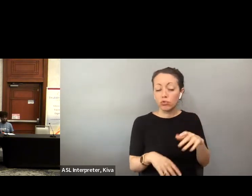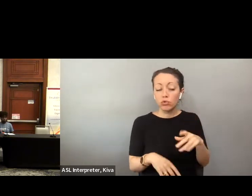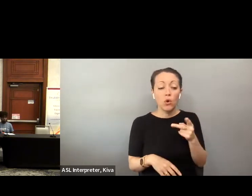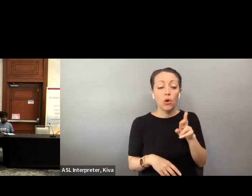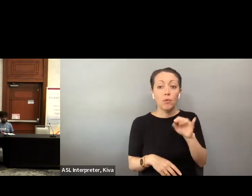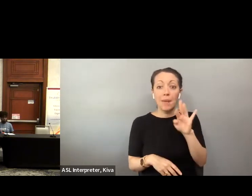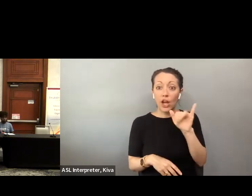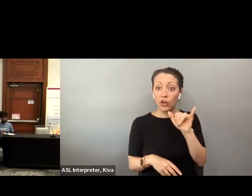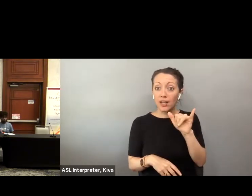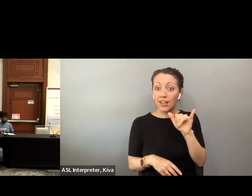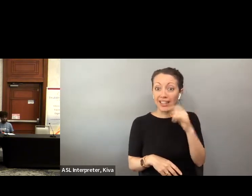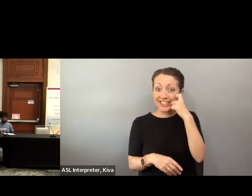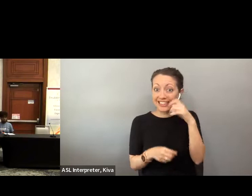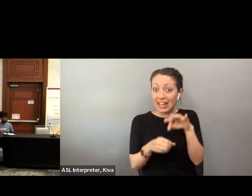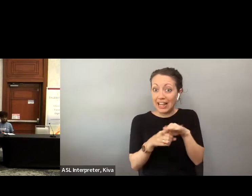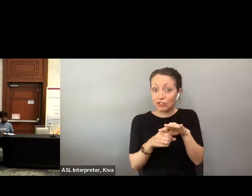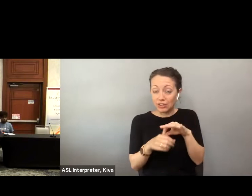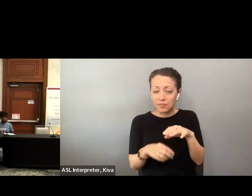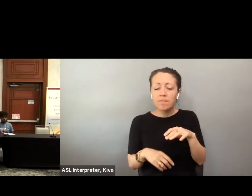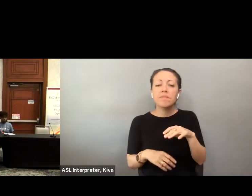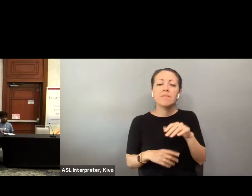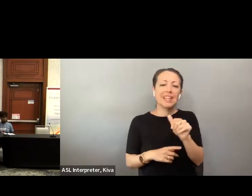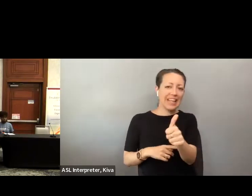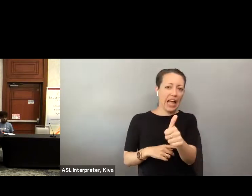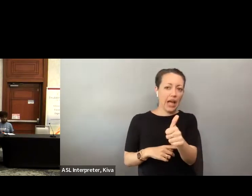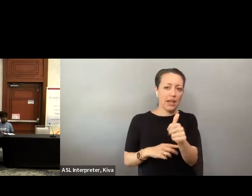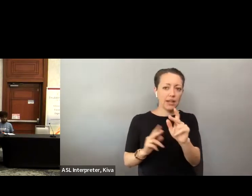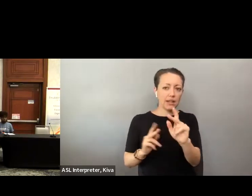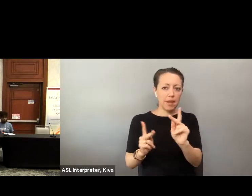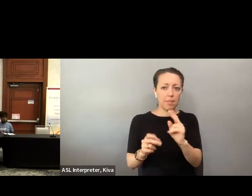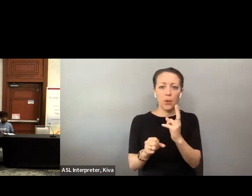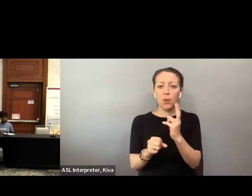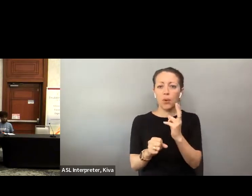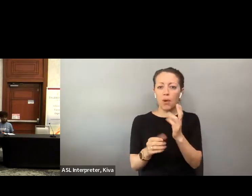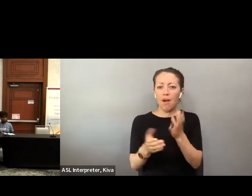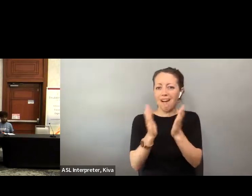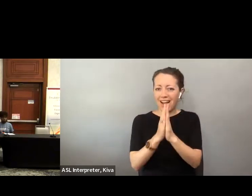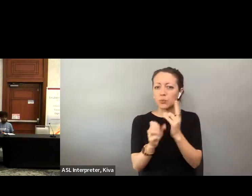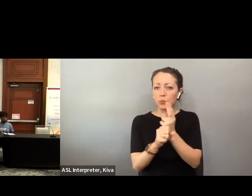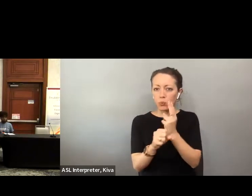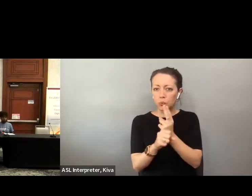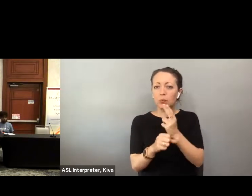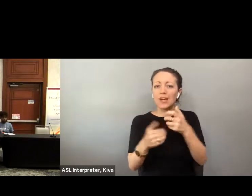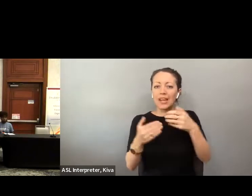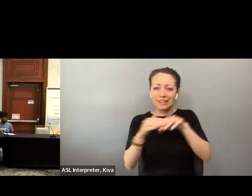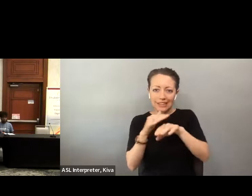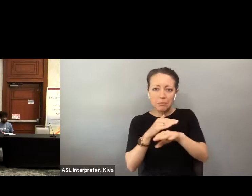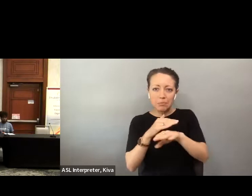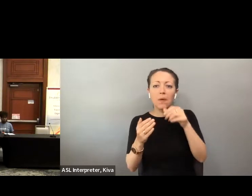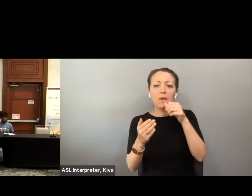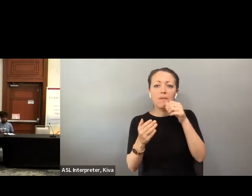We have around 200,000 voters in the primary election. we have around 200,000 voters